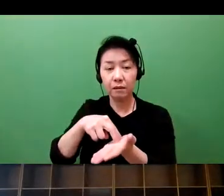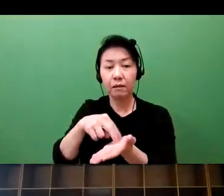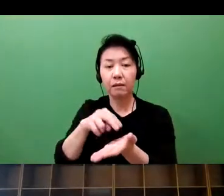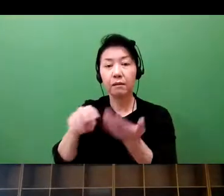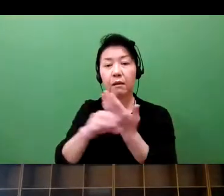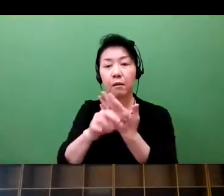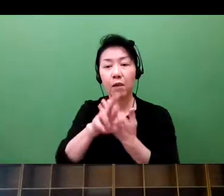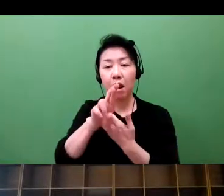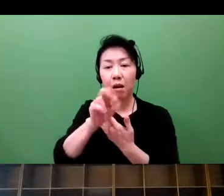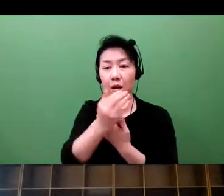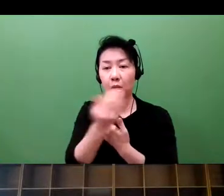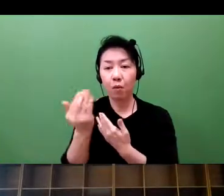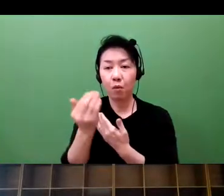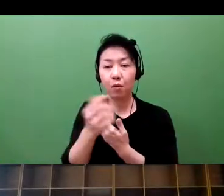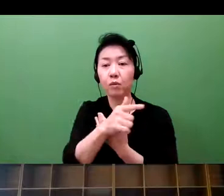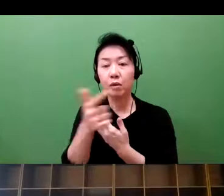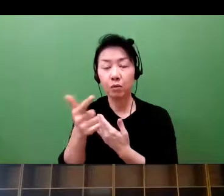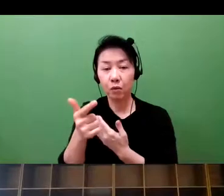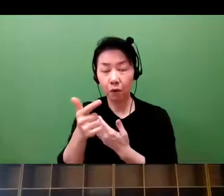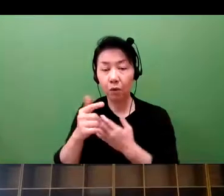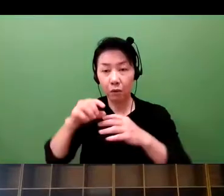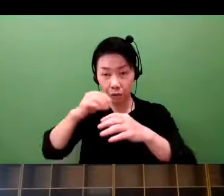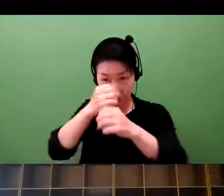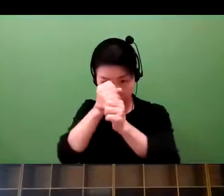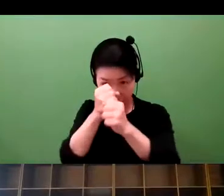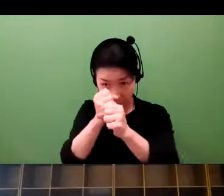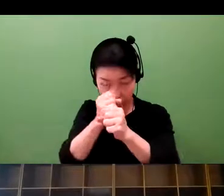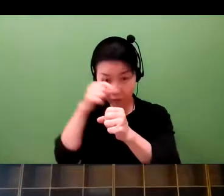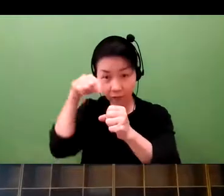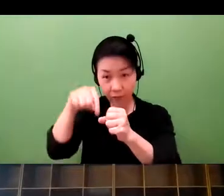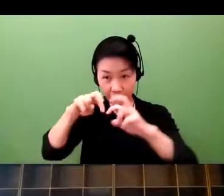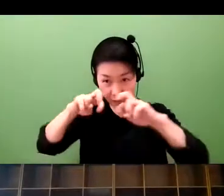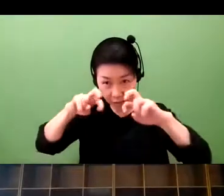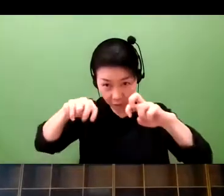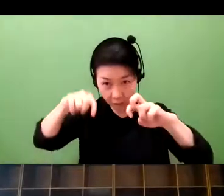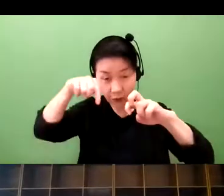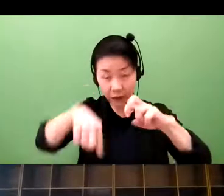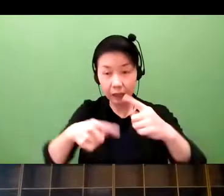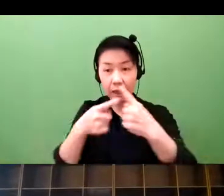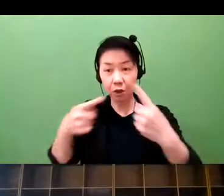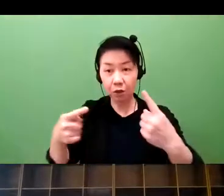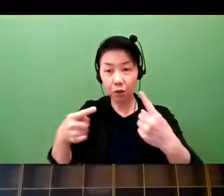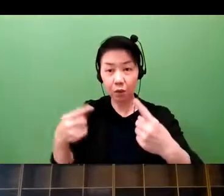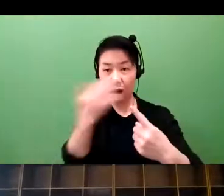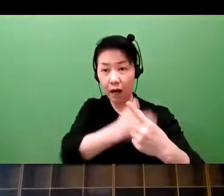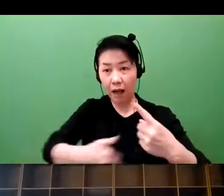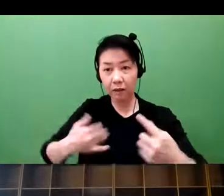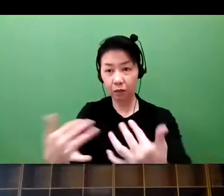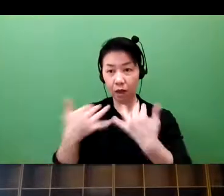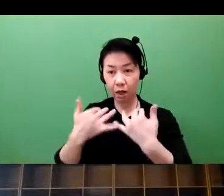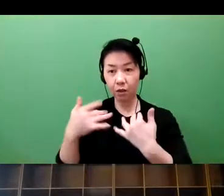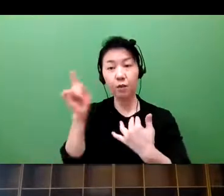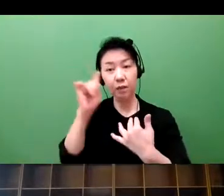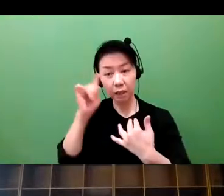do use the information with a lab for experiments, and on the clinical phase, we have